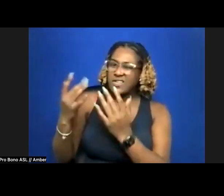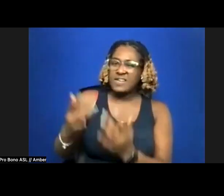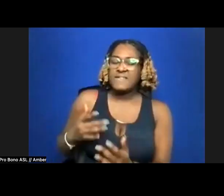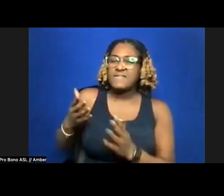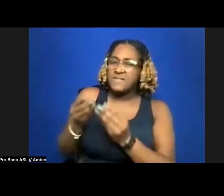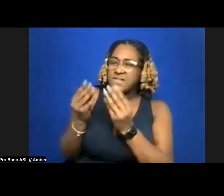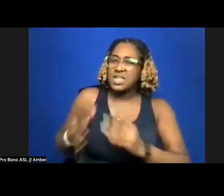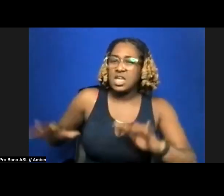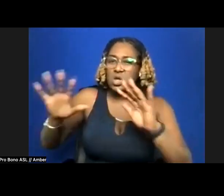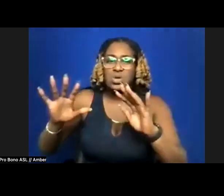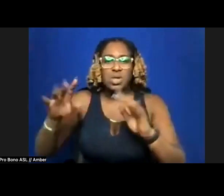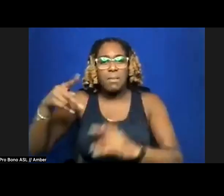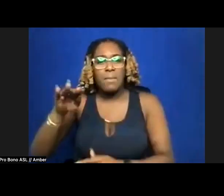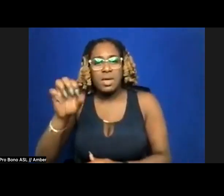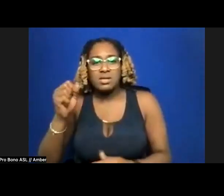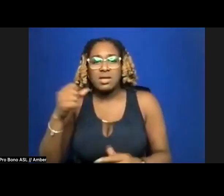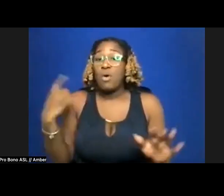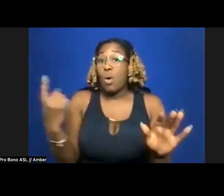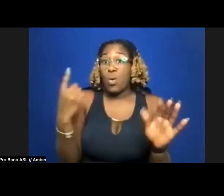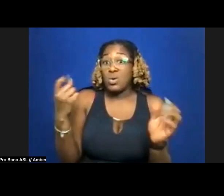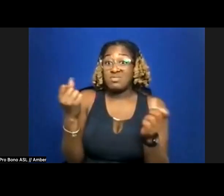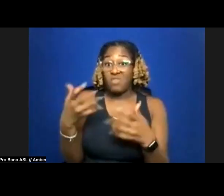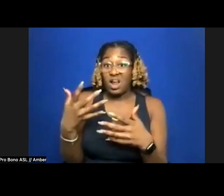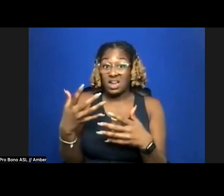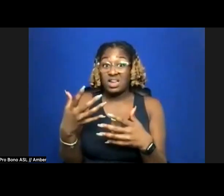i’ve always been afraid, have always bucked